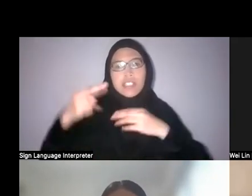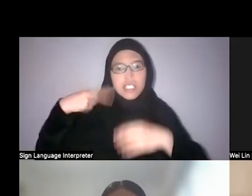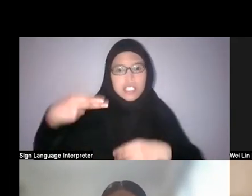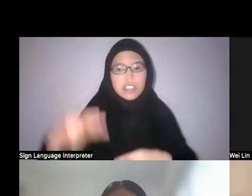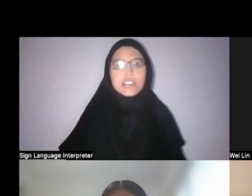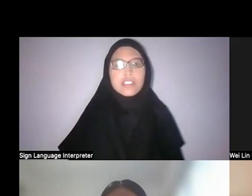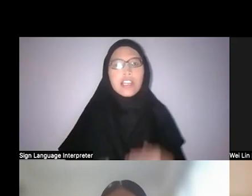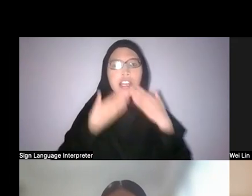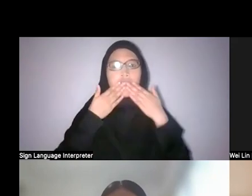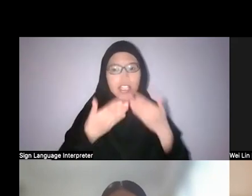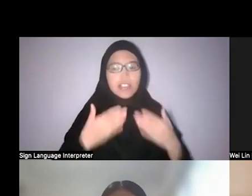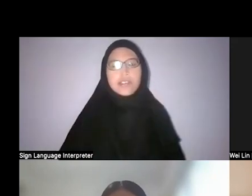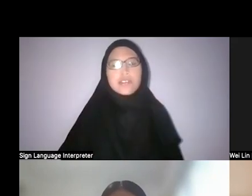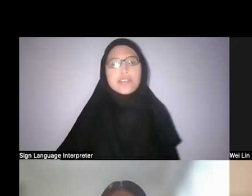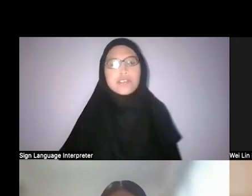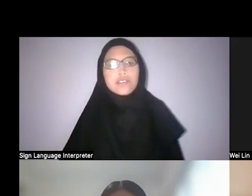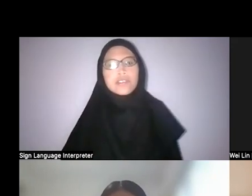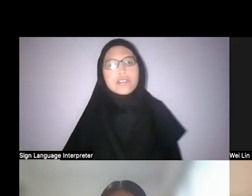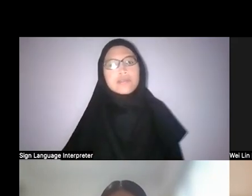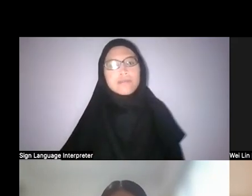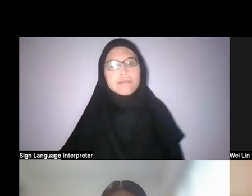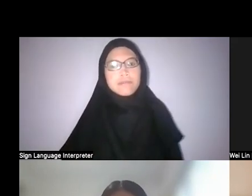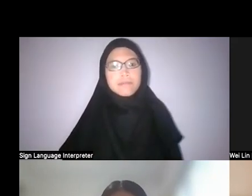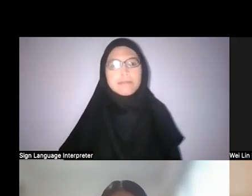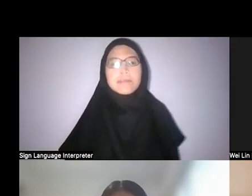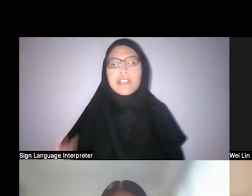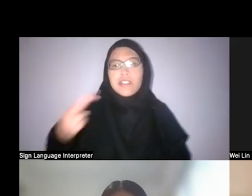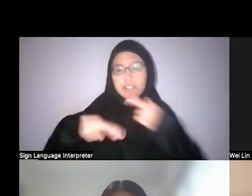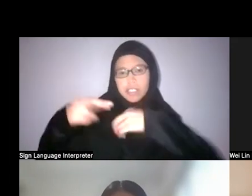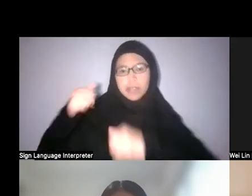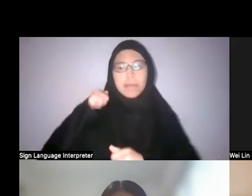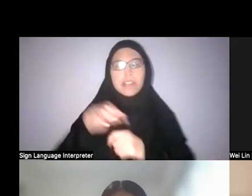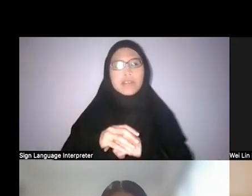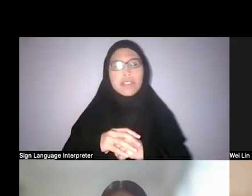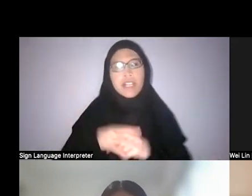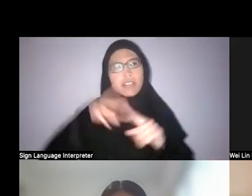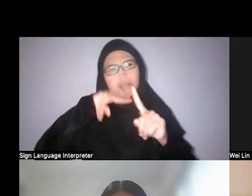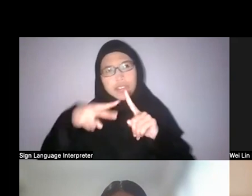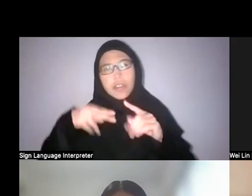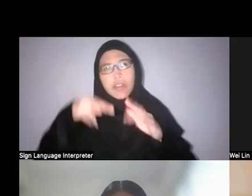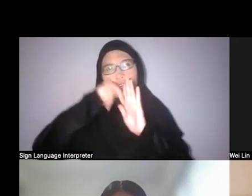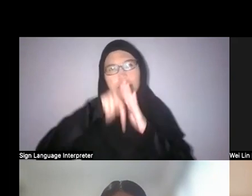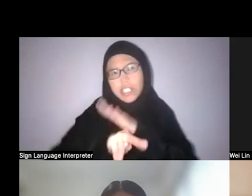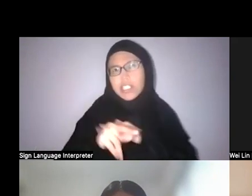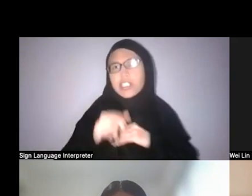So, kind of returning to a view of nature that’s not so decoupled, I suppose,